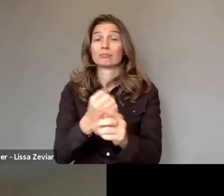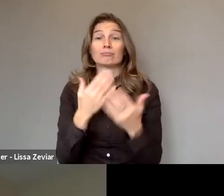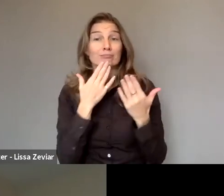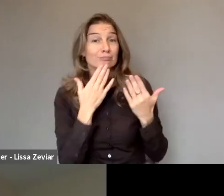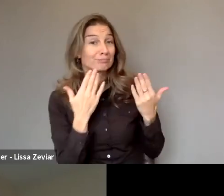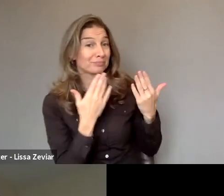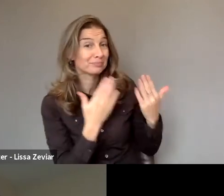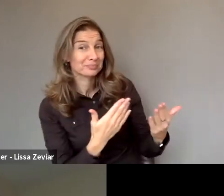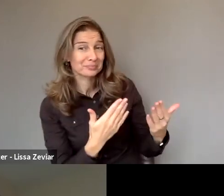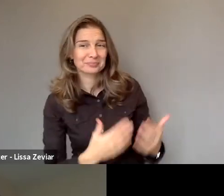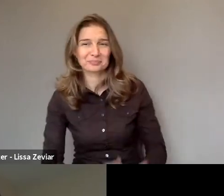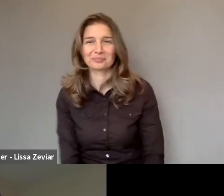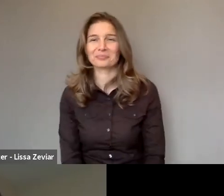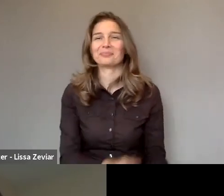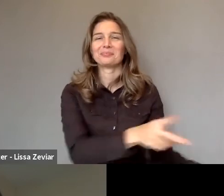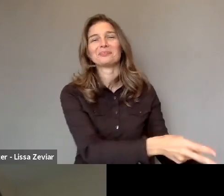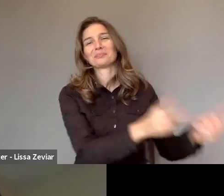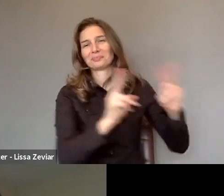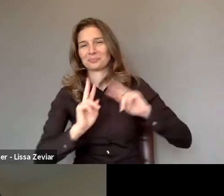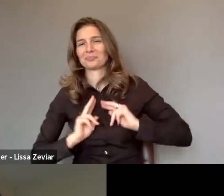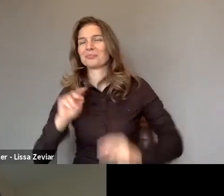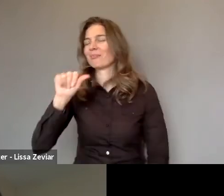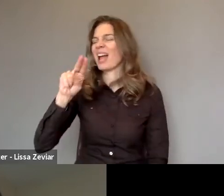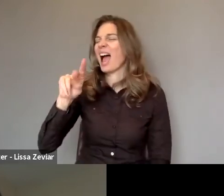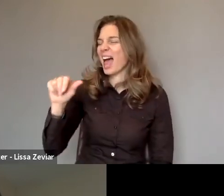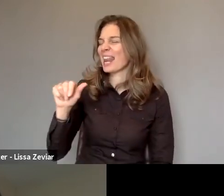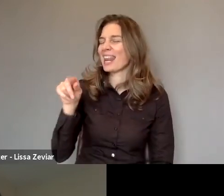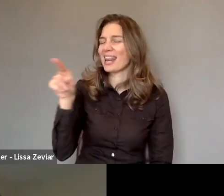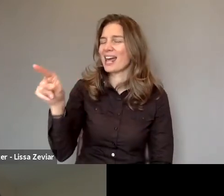I'm taking over now from Ana. We have some time for questions.